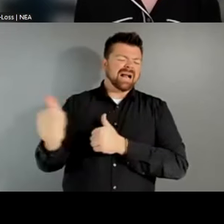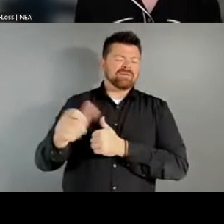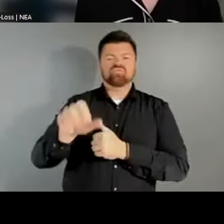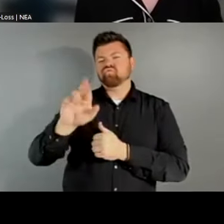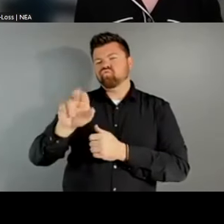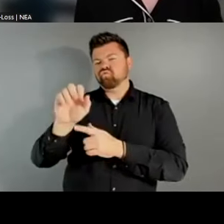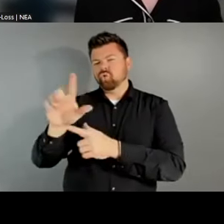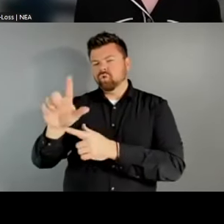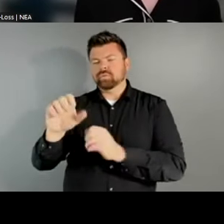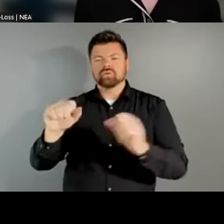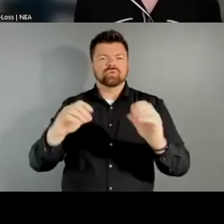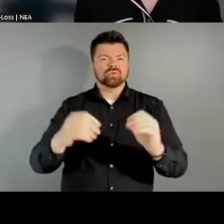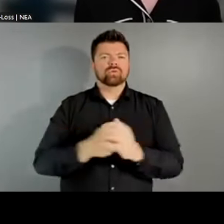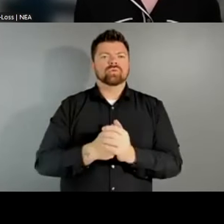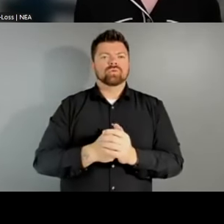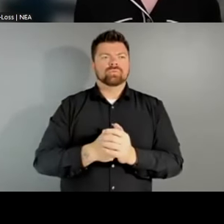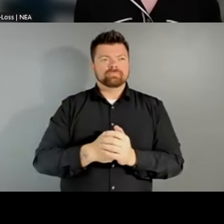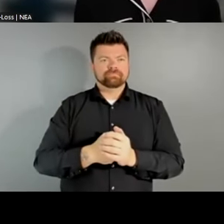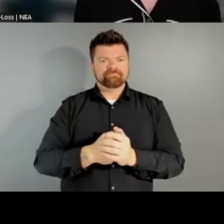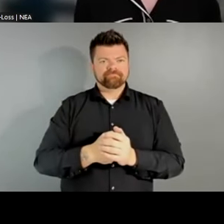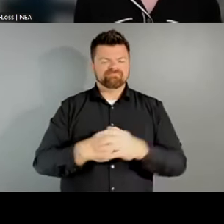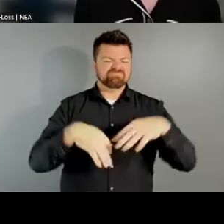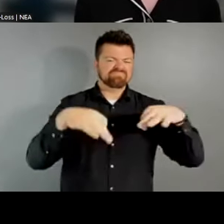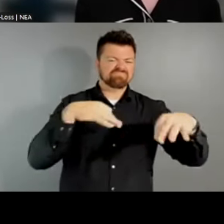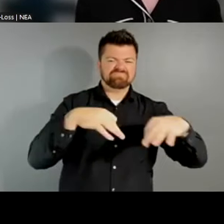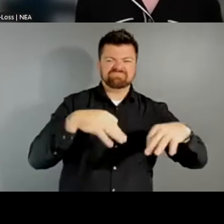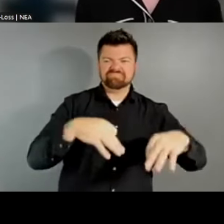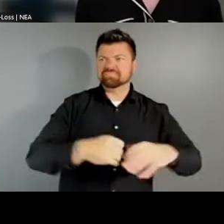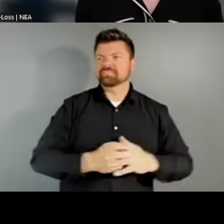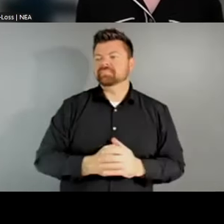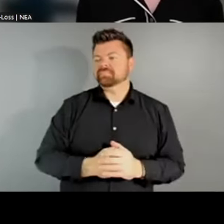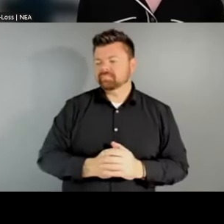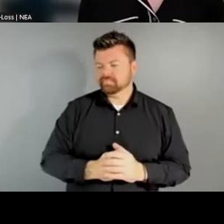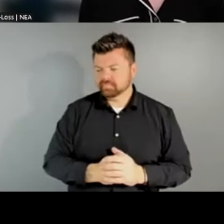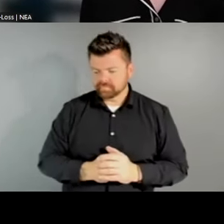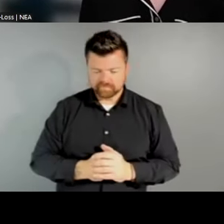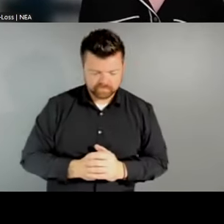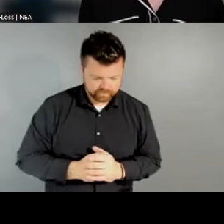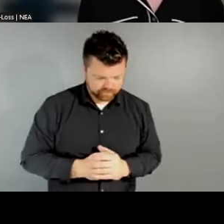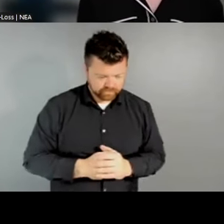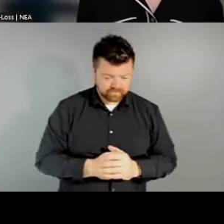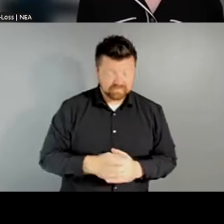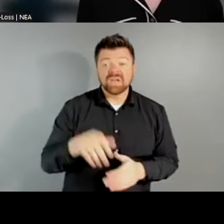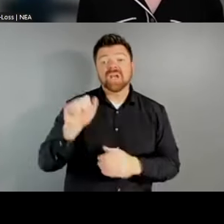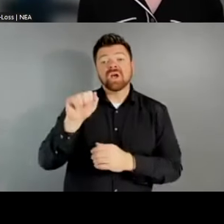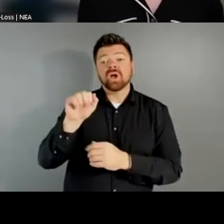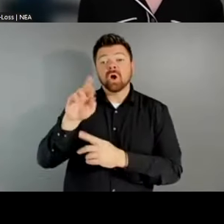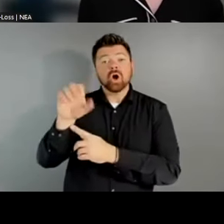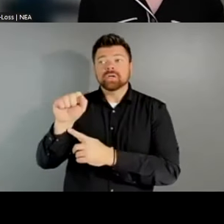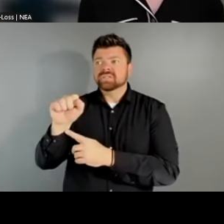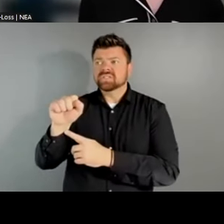want to just share that even outside of the arts, I think there's so many commonalities on what